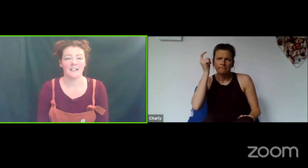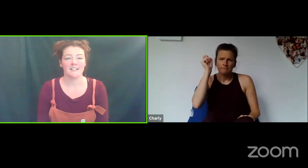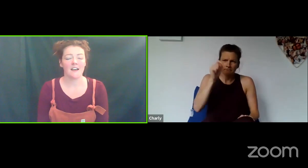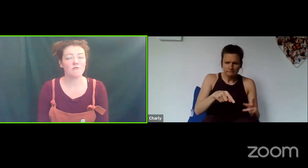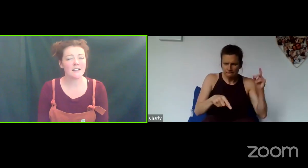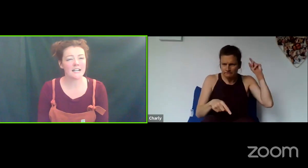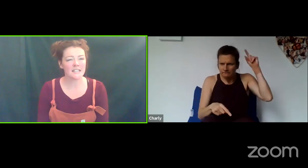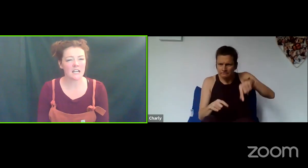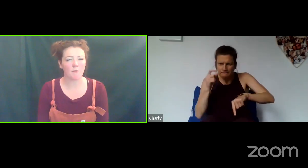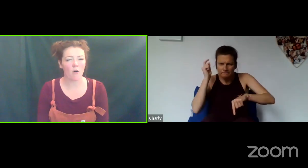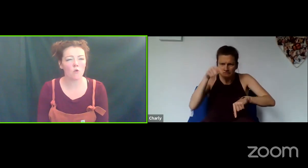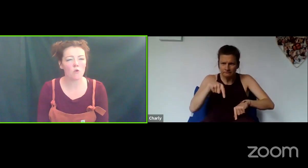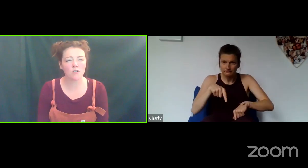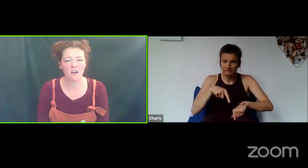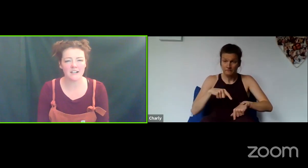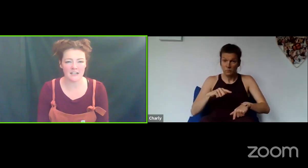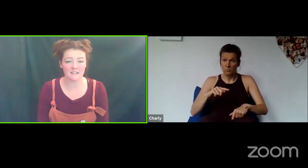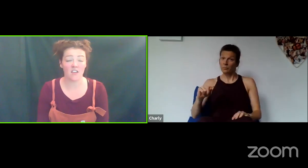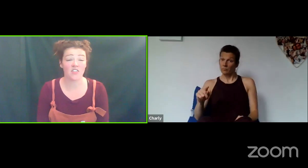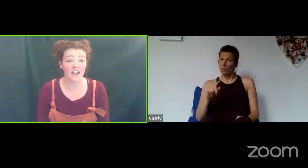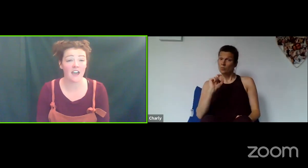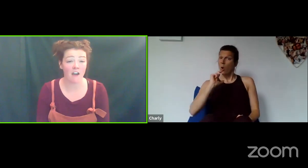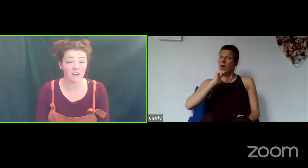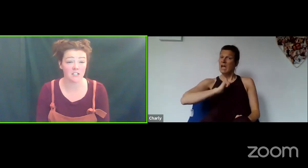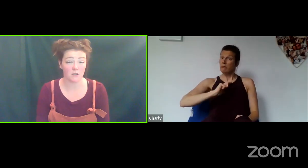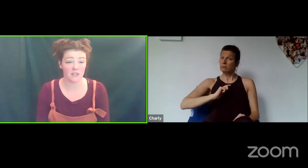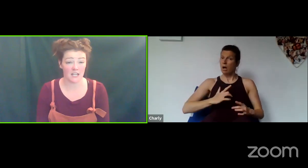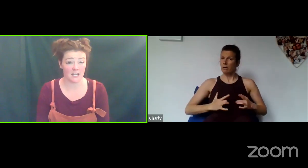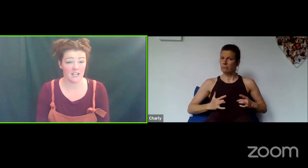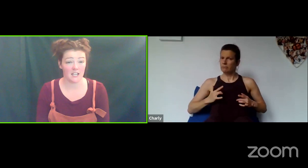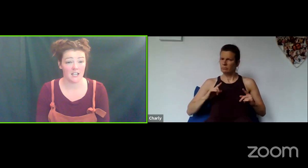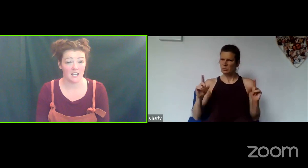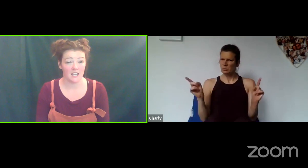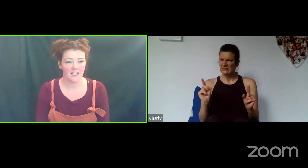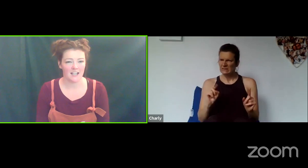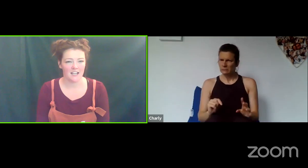So really think about all those ideas that that character would think.